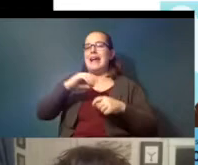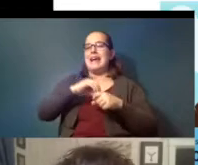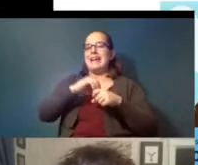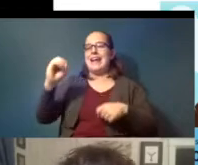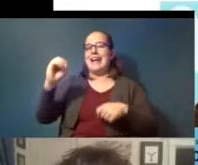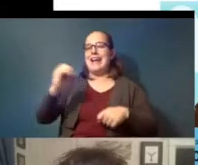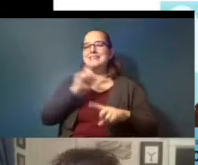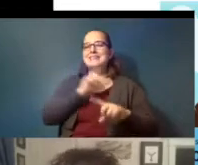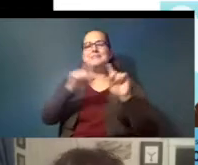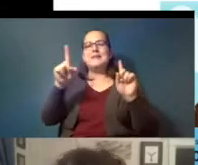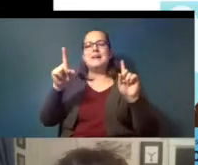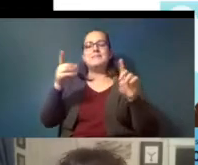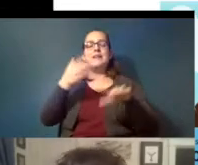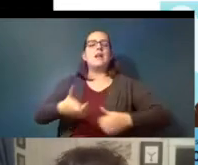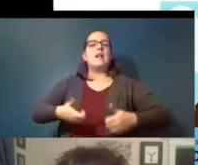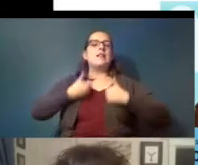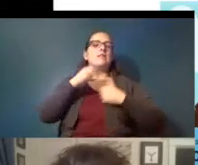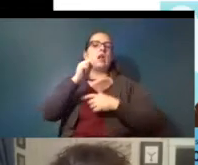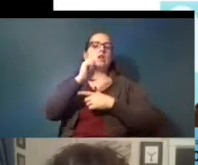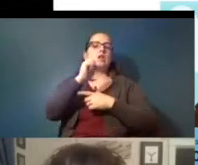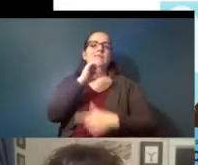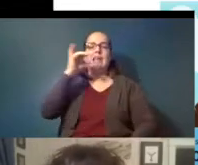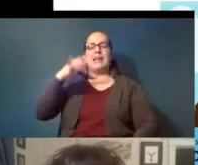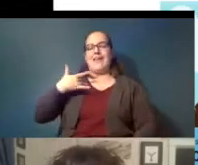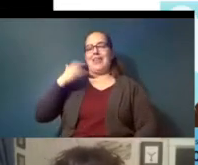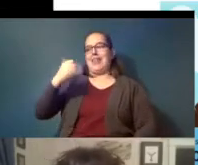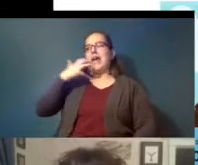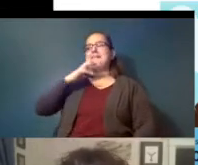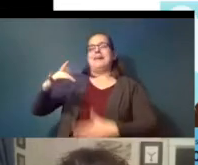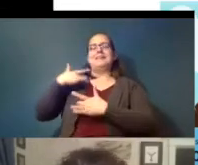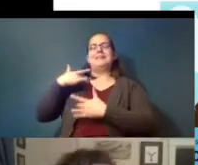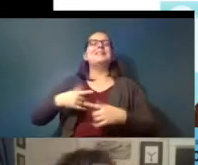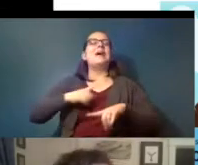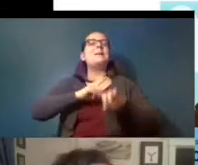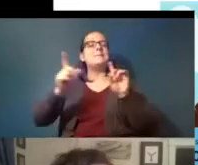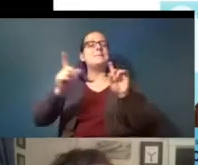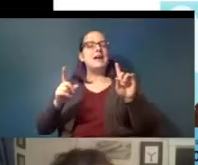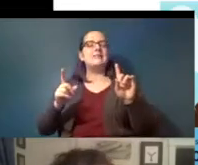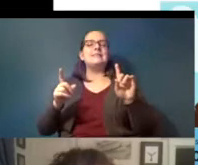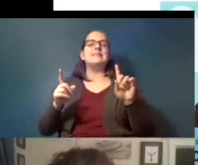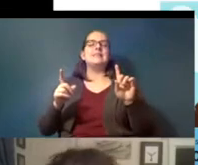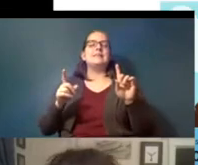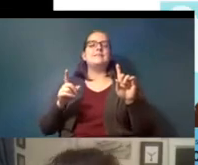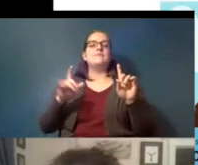but after living in north carolina it doesn't feel that hot usually but um the other issue might